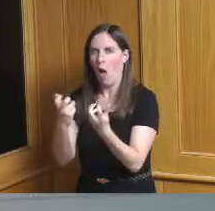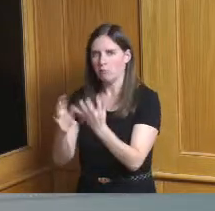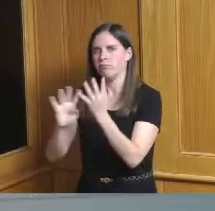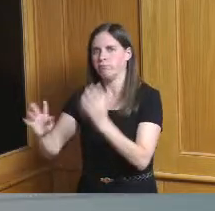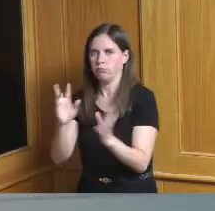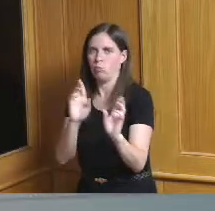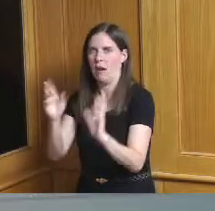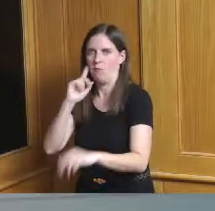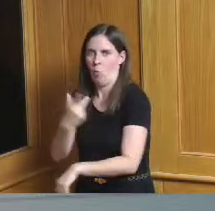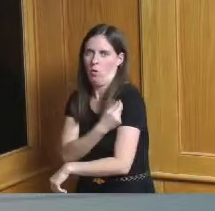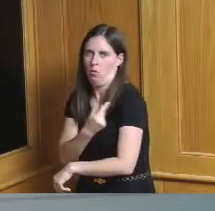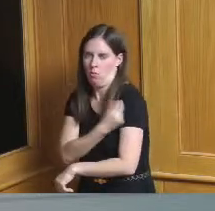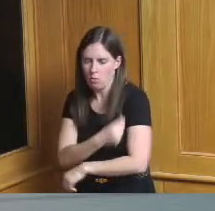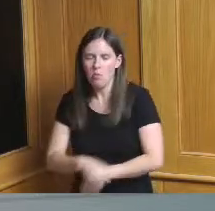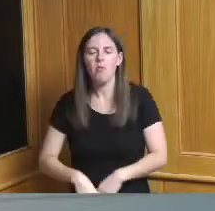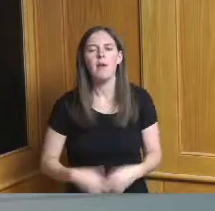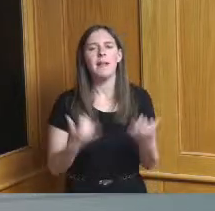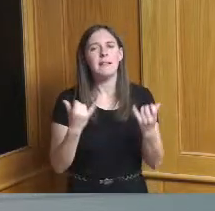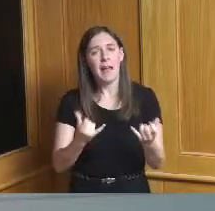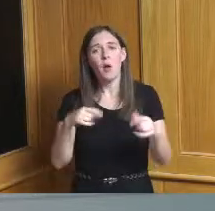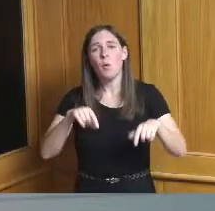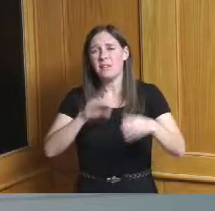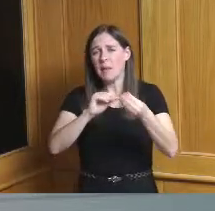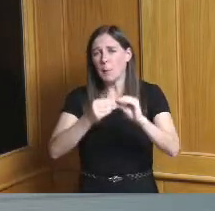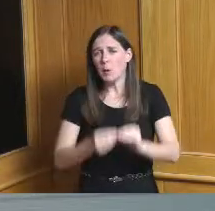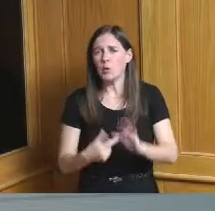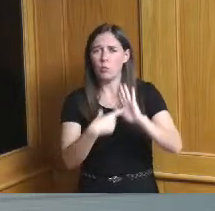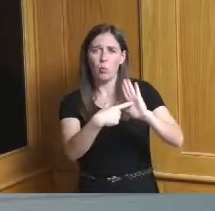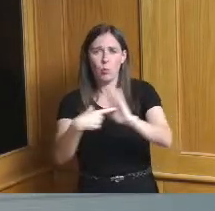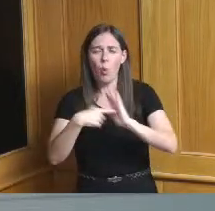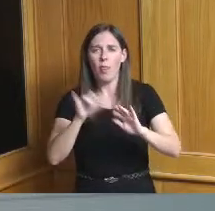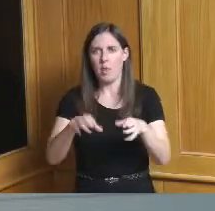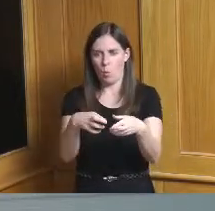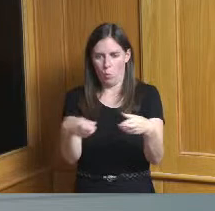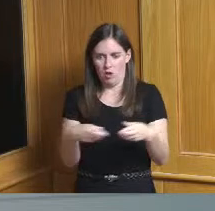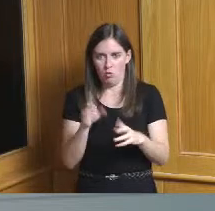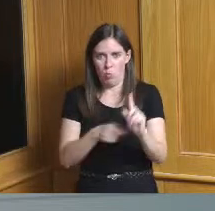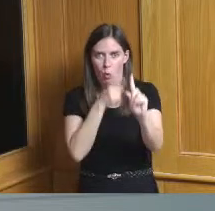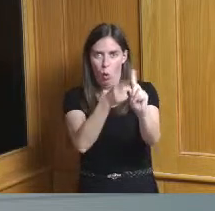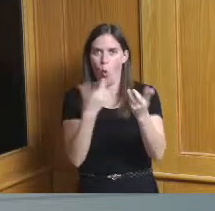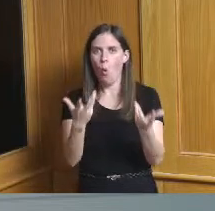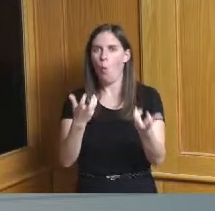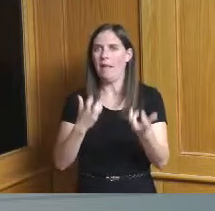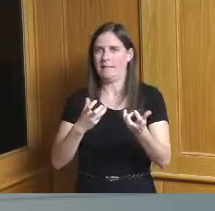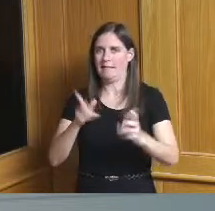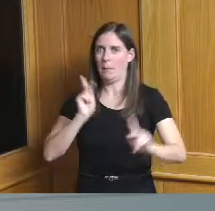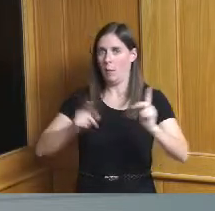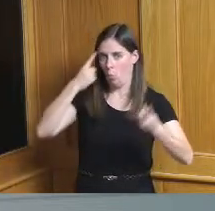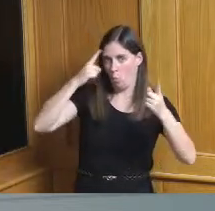another way to present this data the regional goal is 80 percent and we have been successful